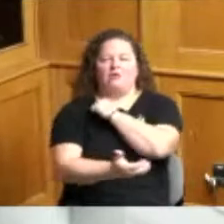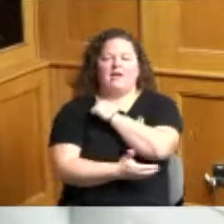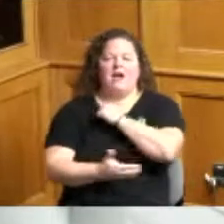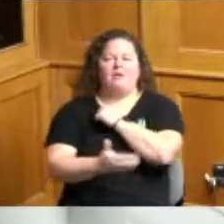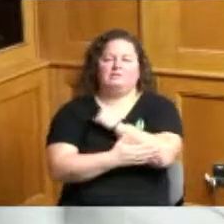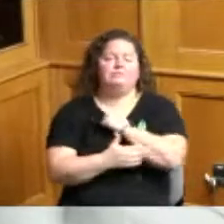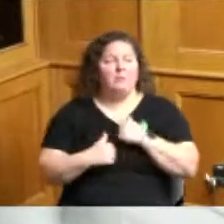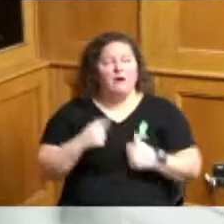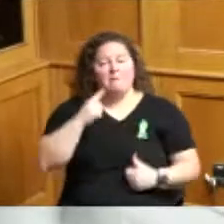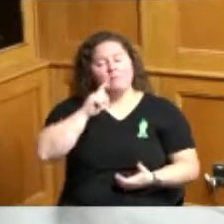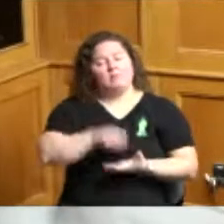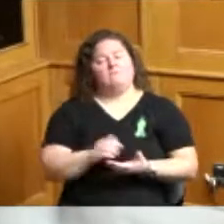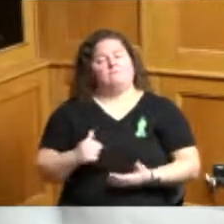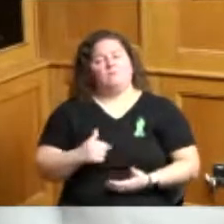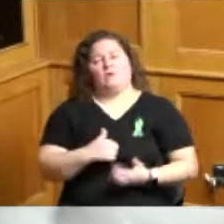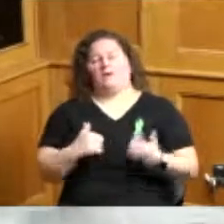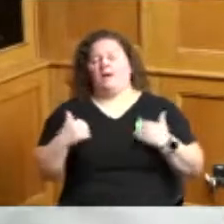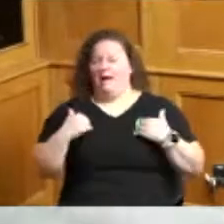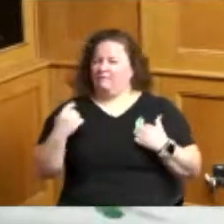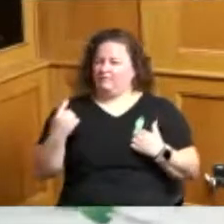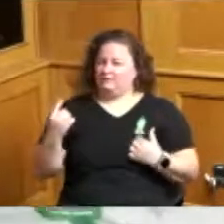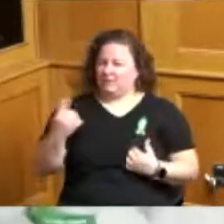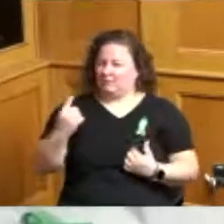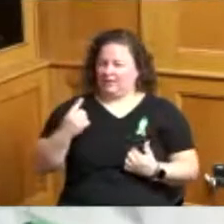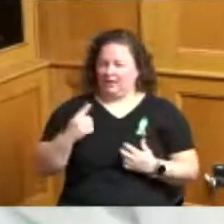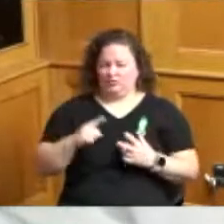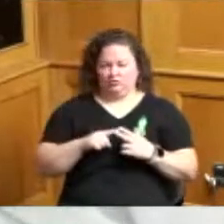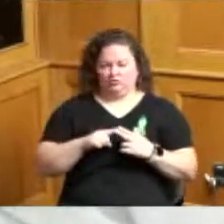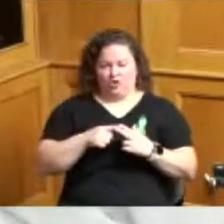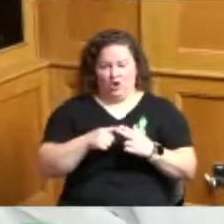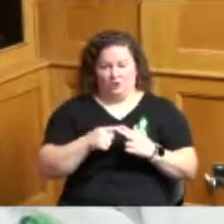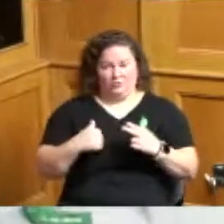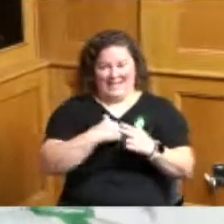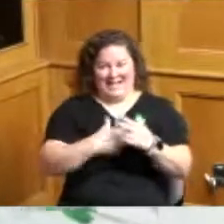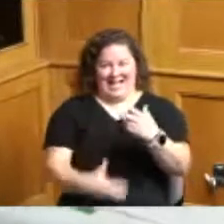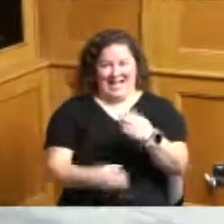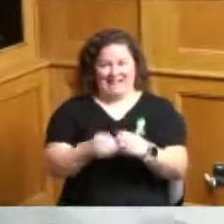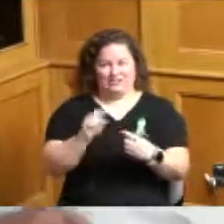that we've started because I know we put it in our budget but hopefully the Administrator can